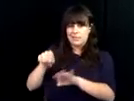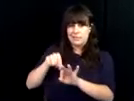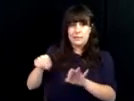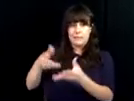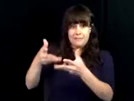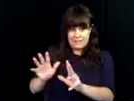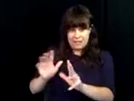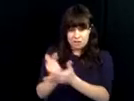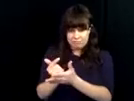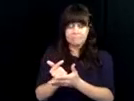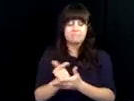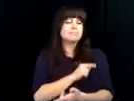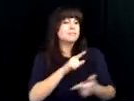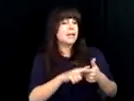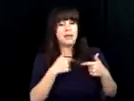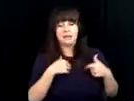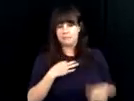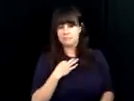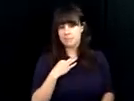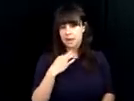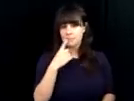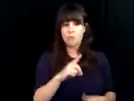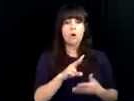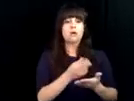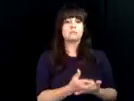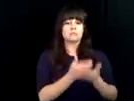able to get financial assistance and other help and after